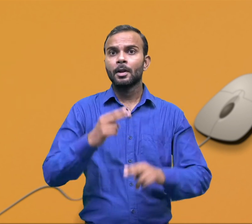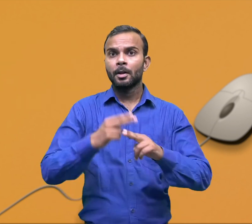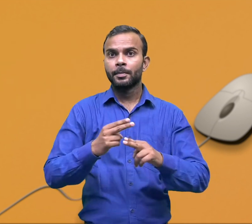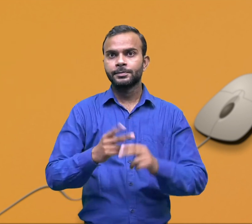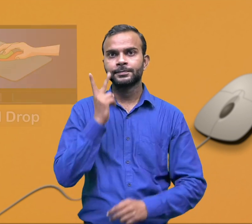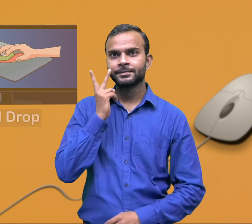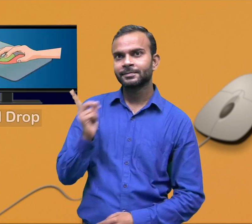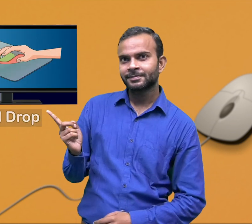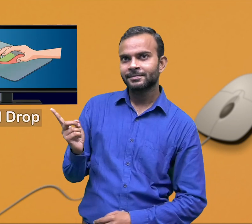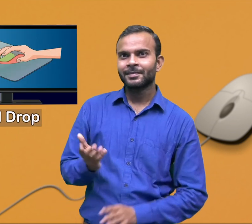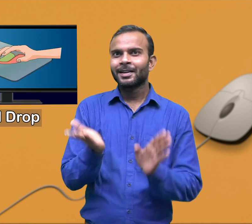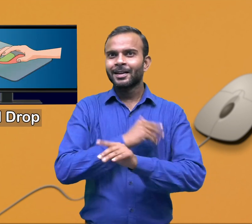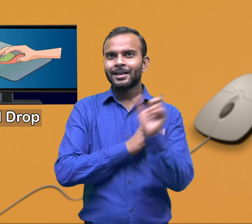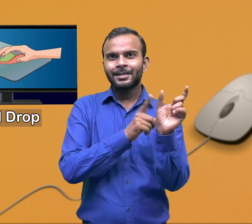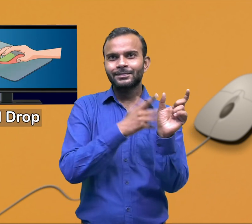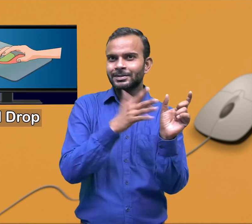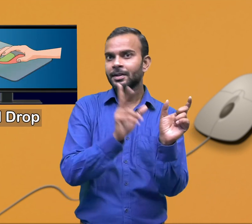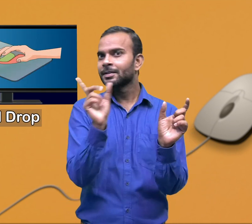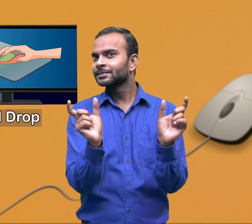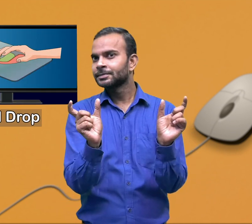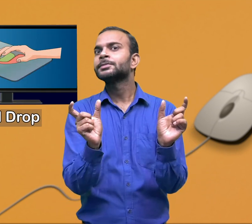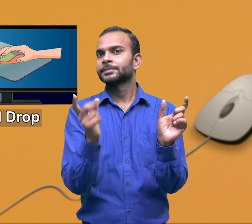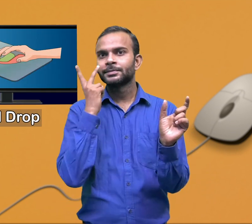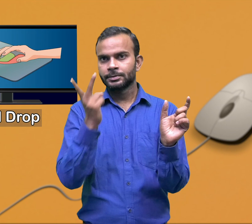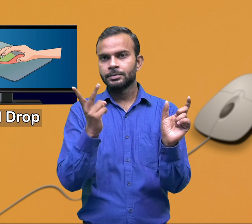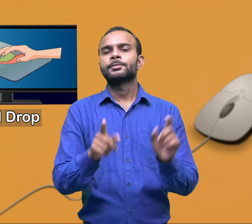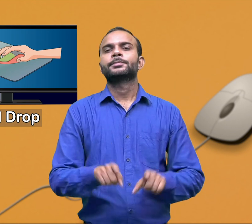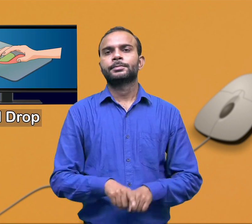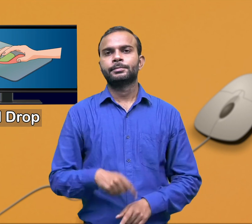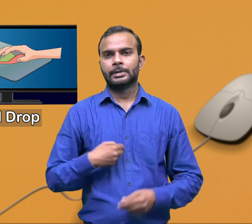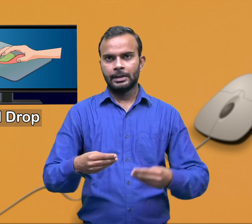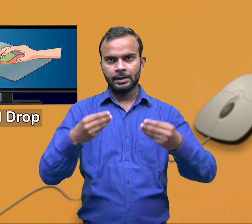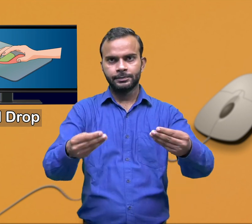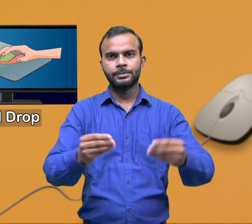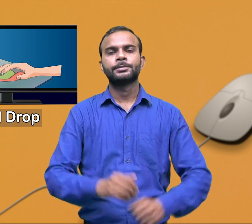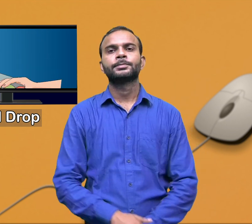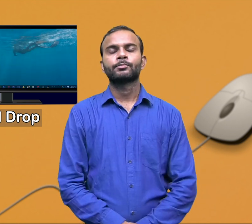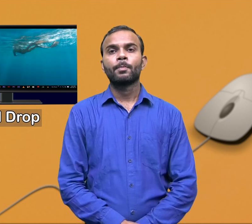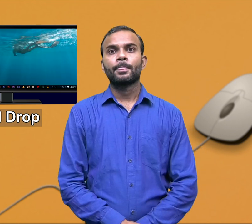Next is drag and drop. Earlier, we discussed about dragging and now we'll see what is dropping.